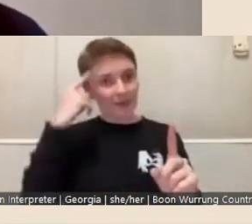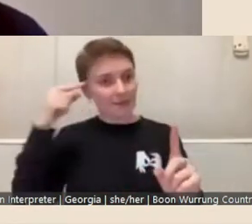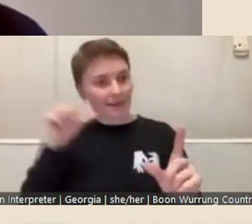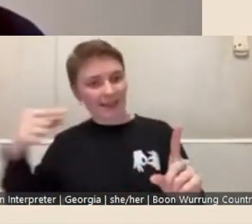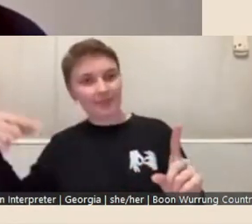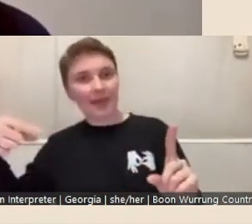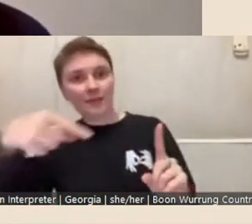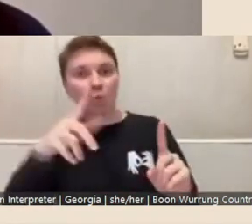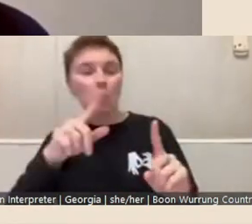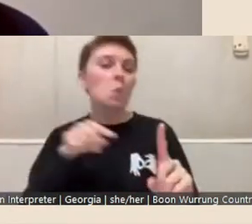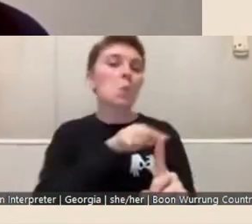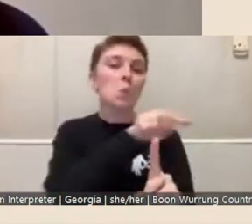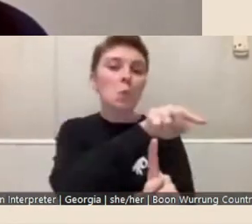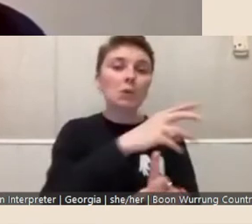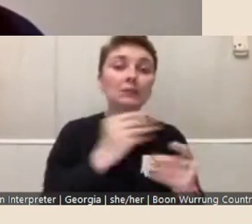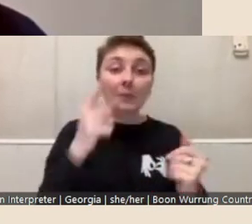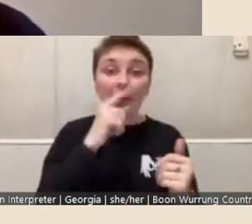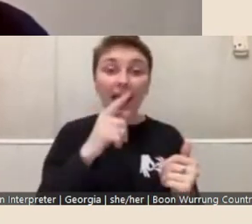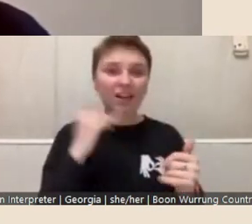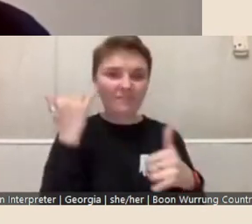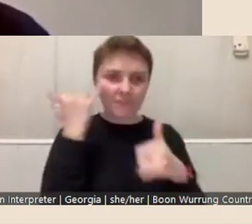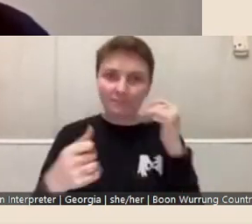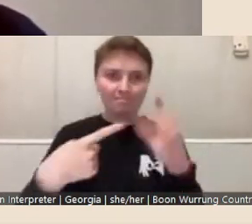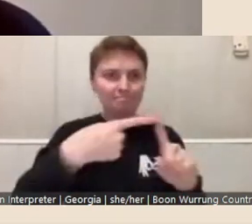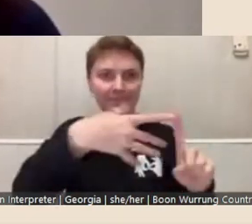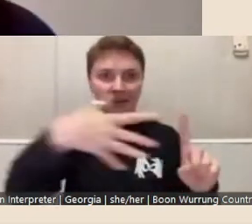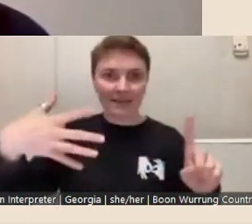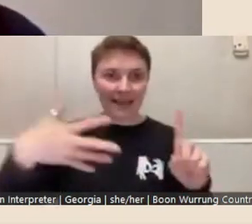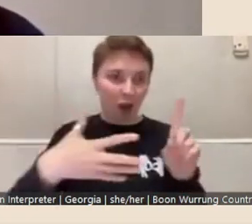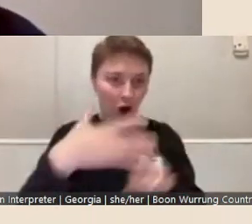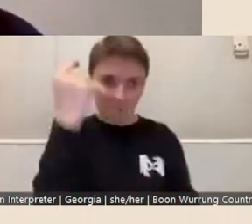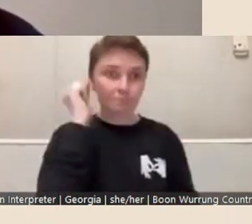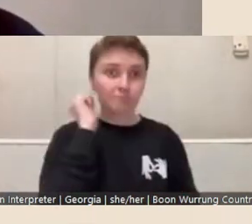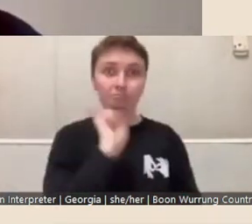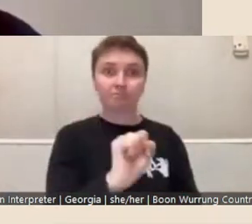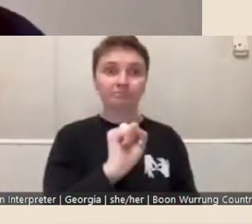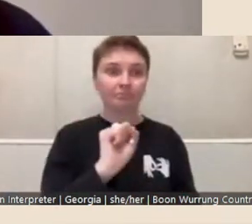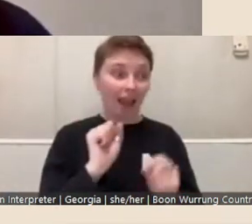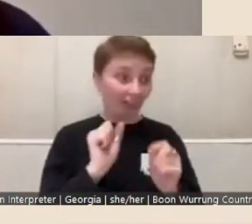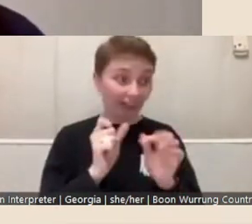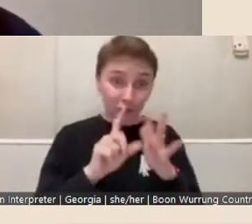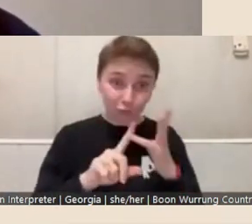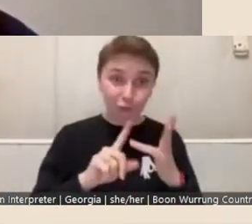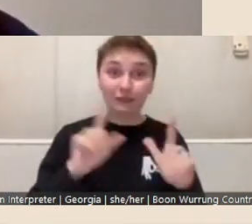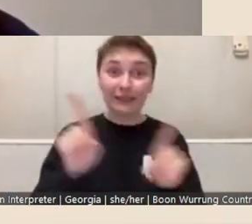come in with a very specific outcome and they deliver that outcome, so